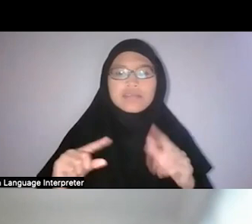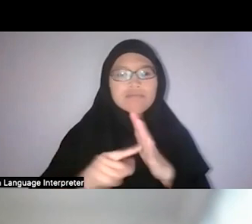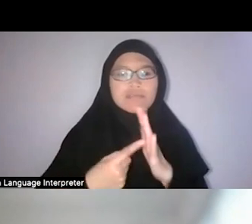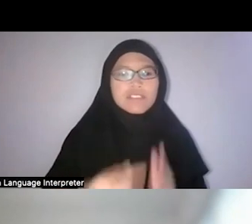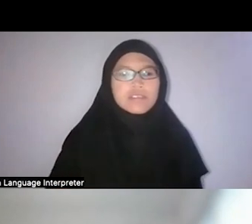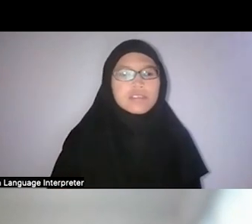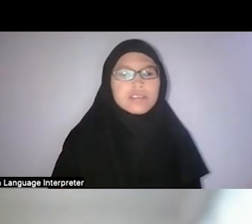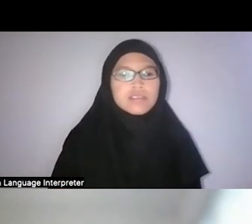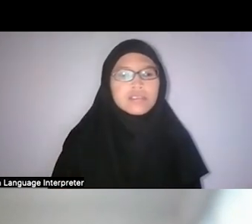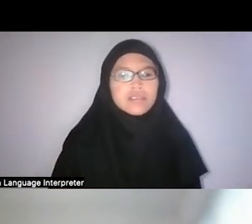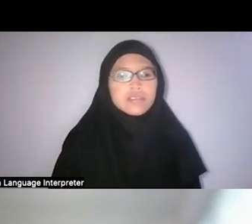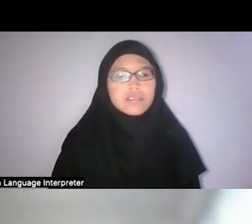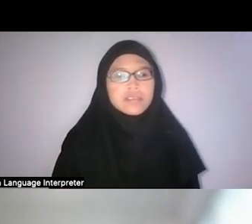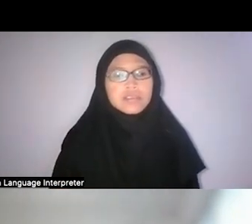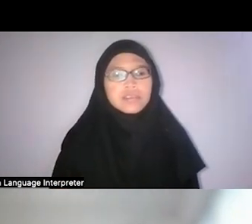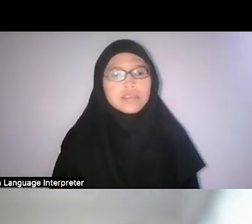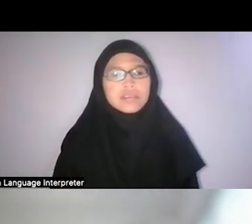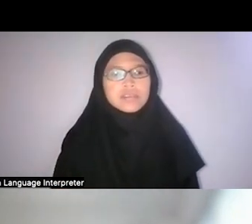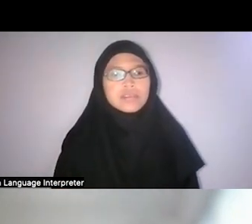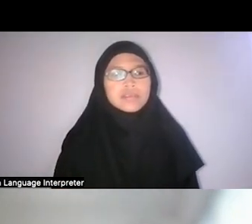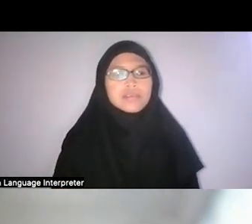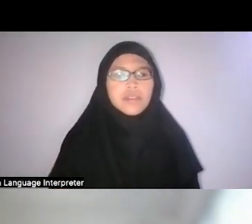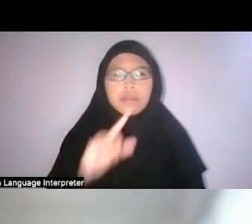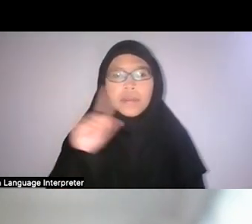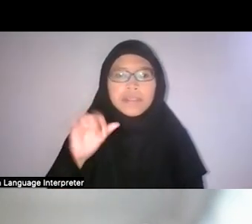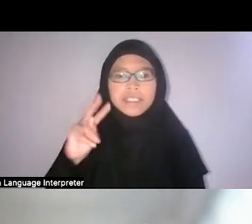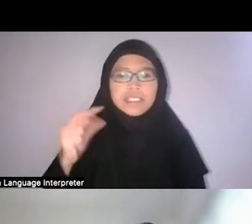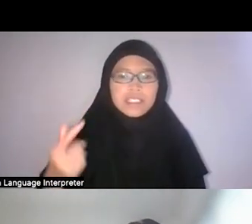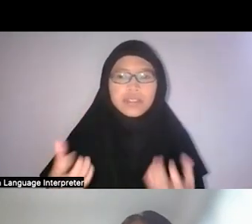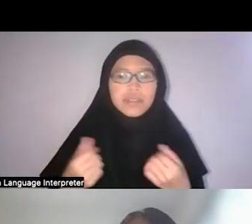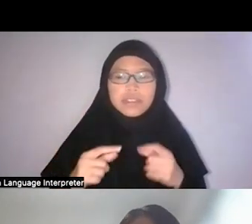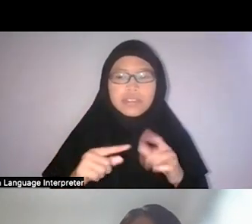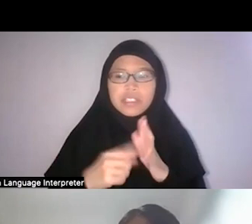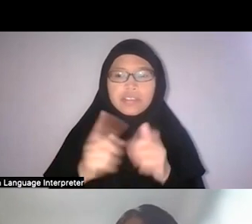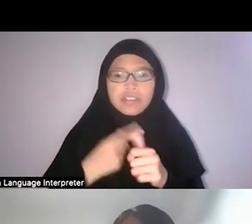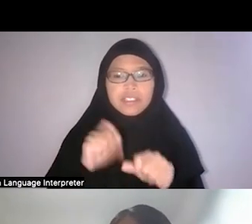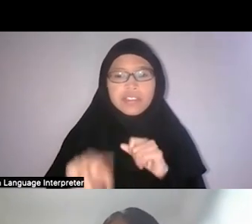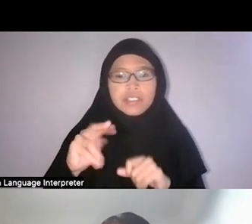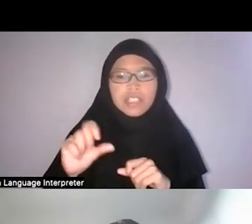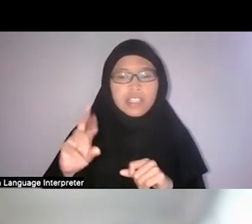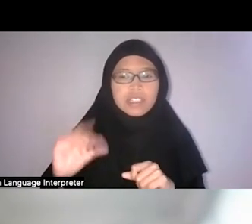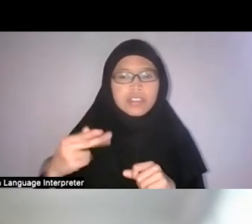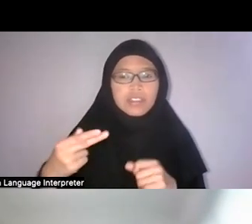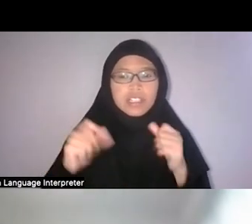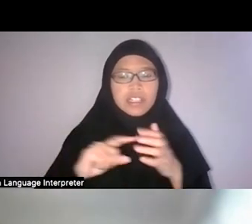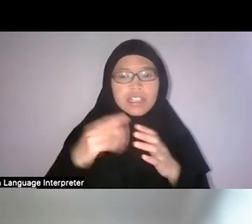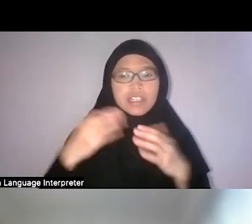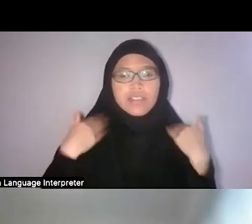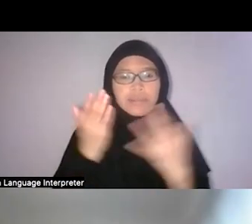Zining, perhaps you want to go first? Nadirah can take a break. Zining: Yeah, yeah, sure.